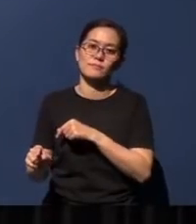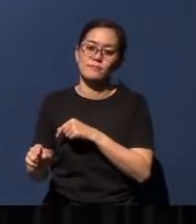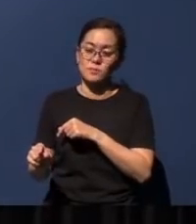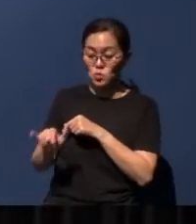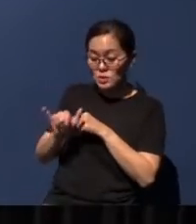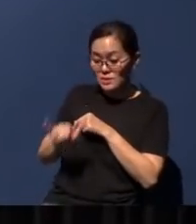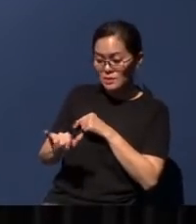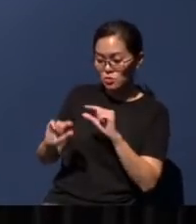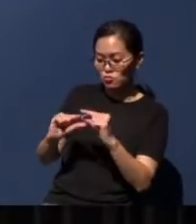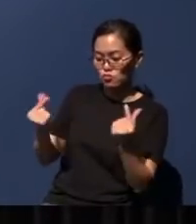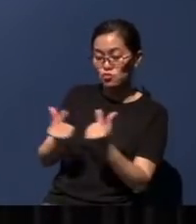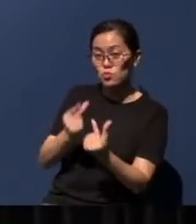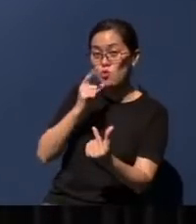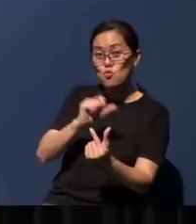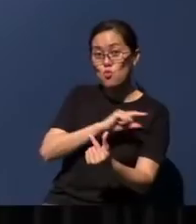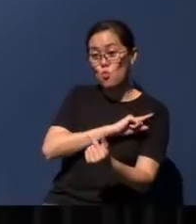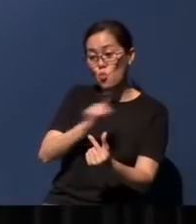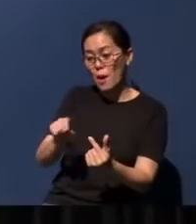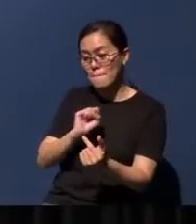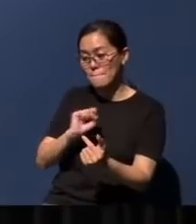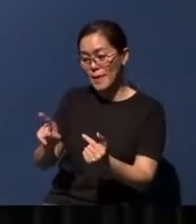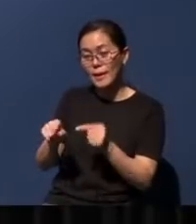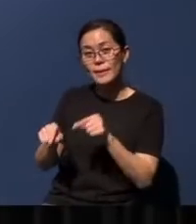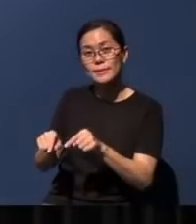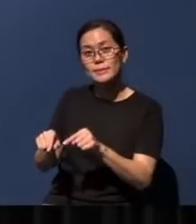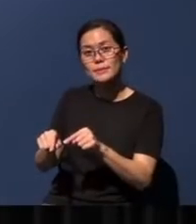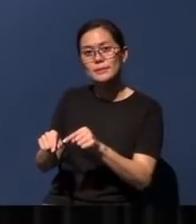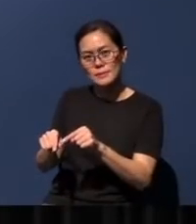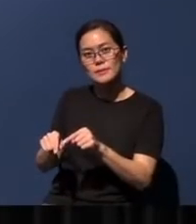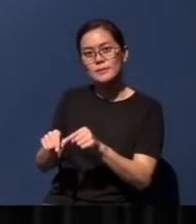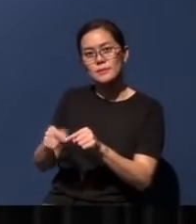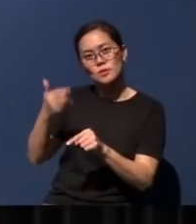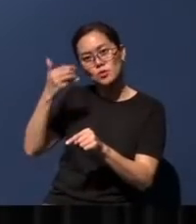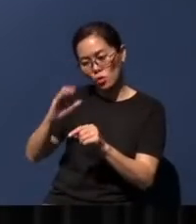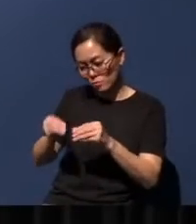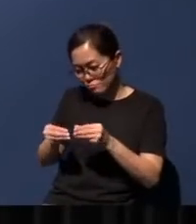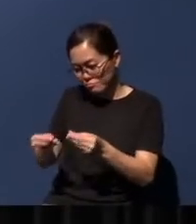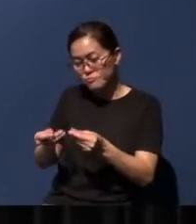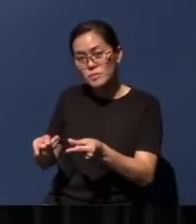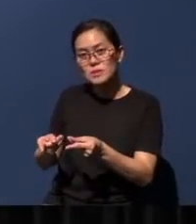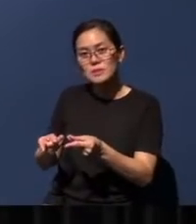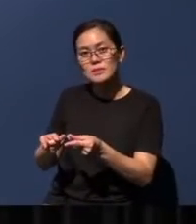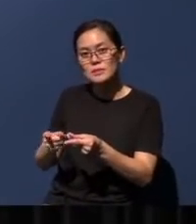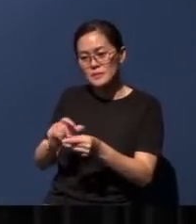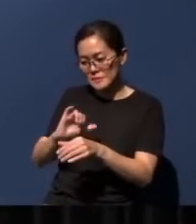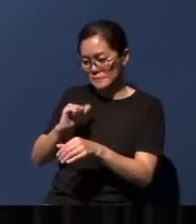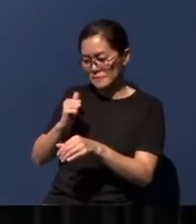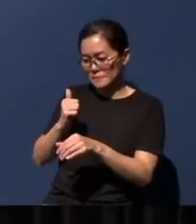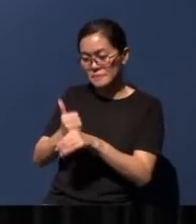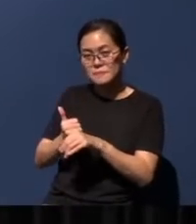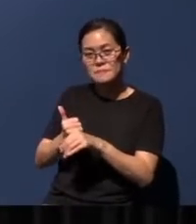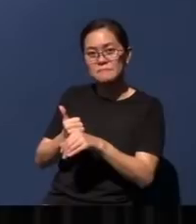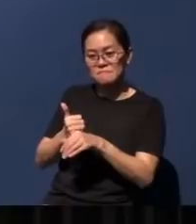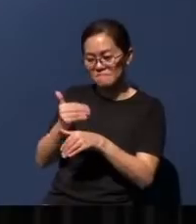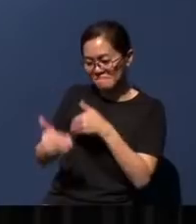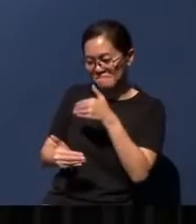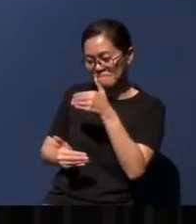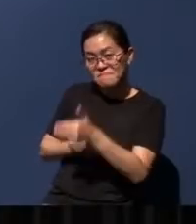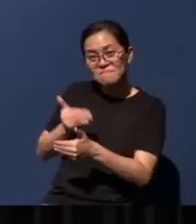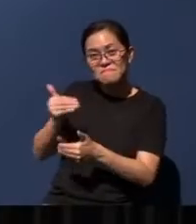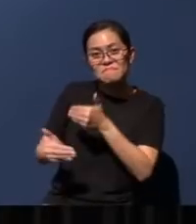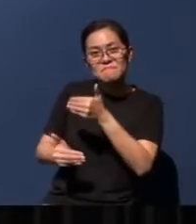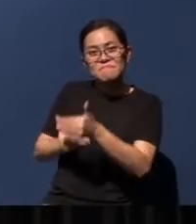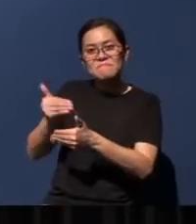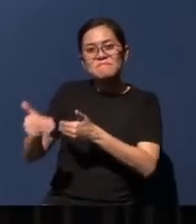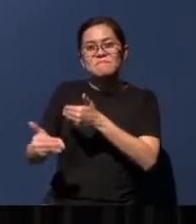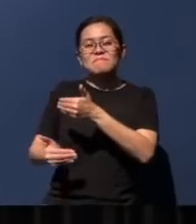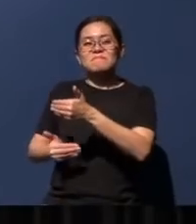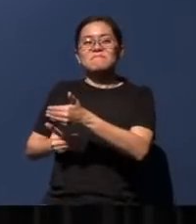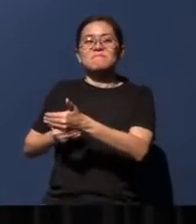that came back to the land, and then set in motion an ultimate restoration for the